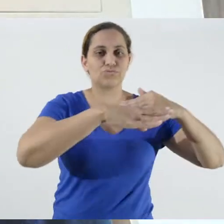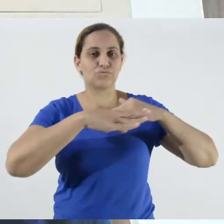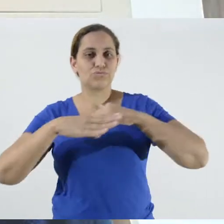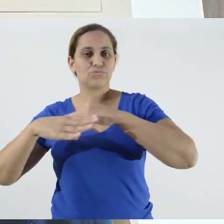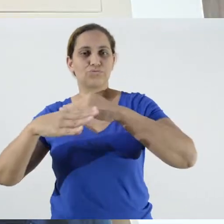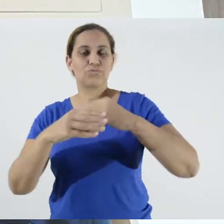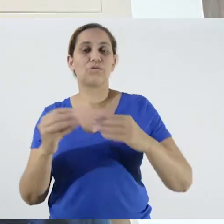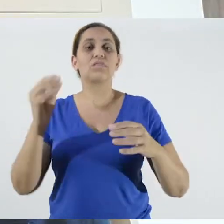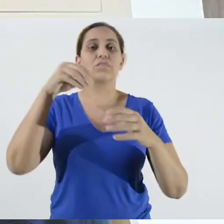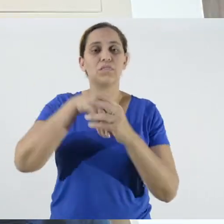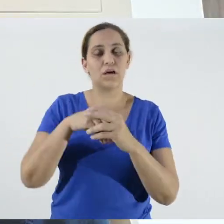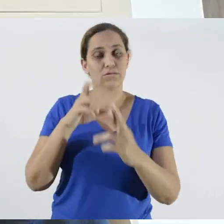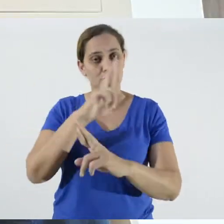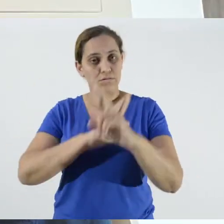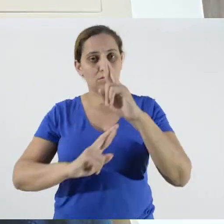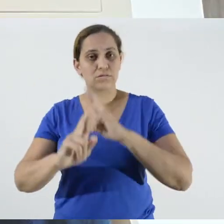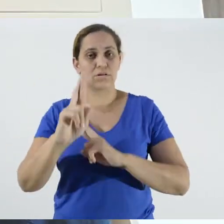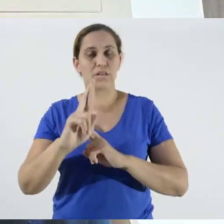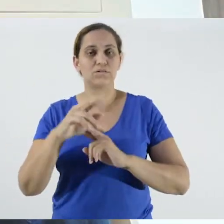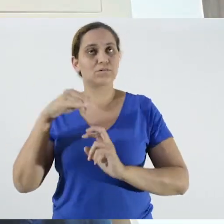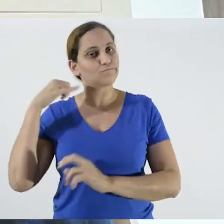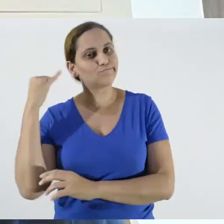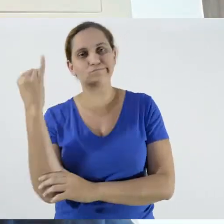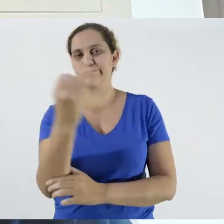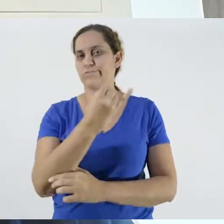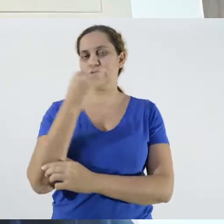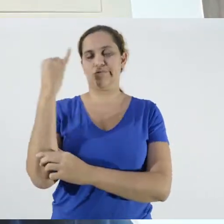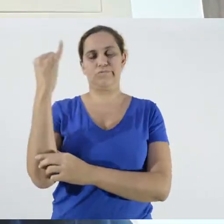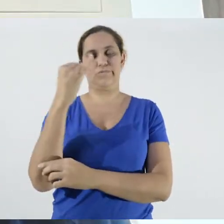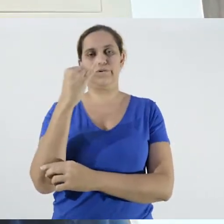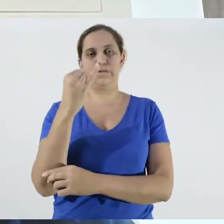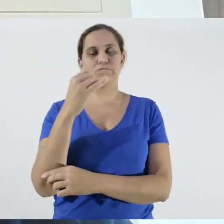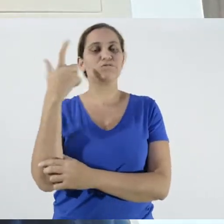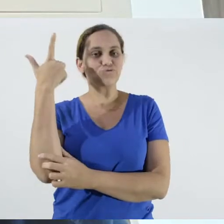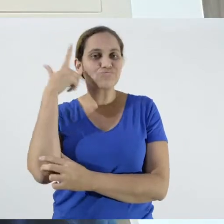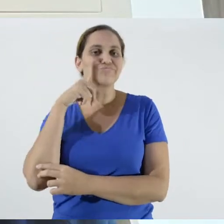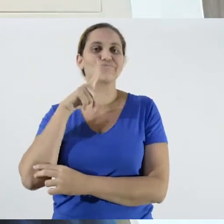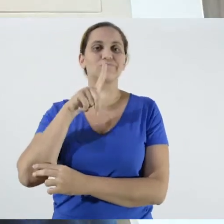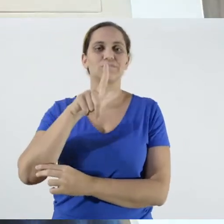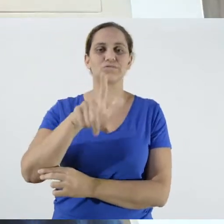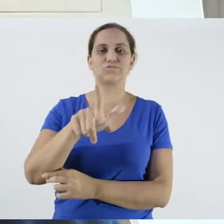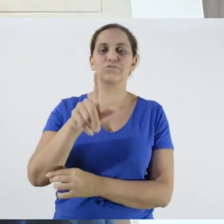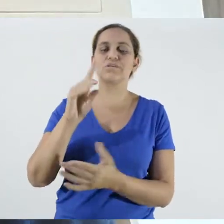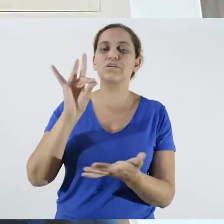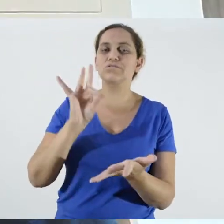important for us to achieve